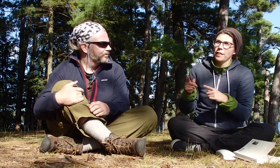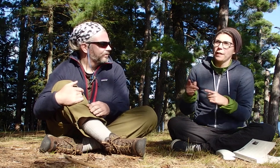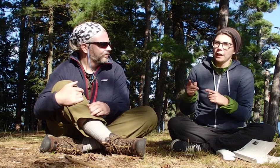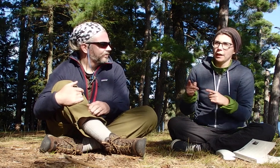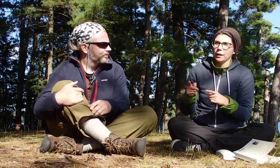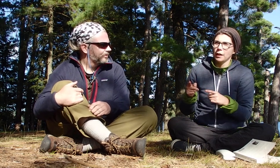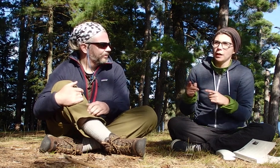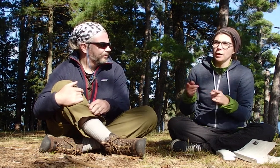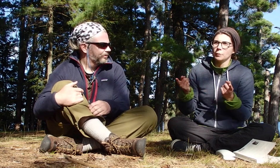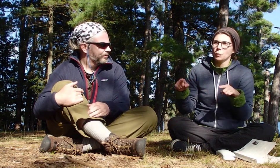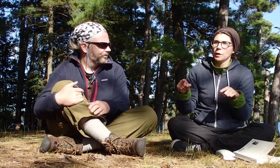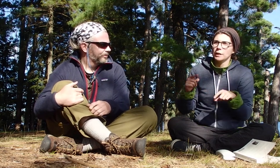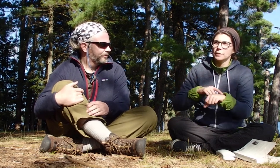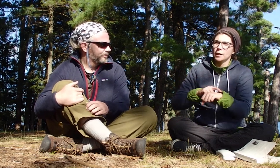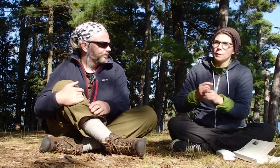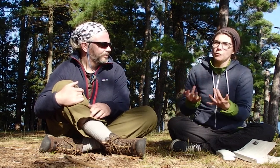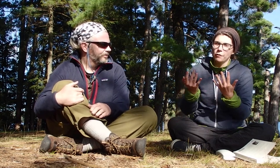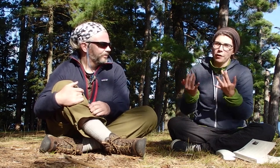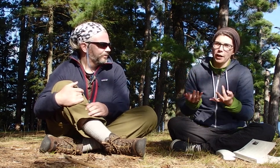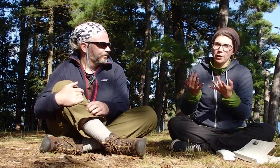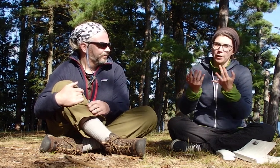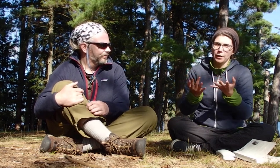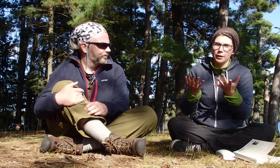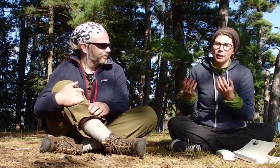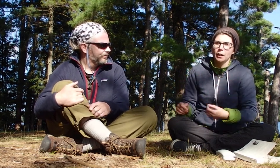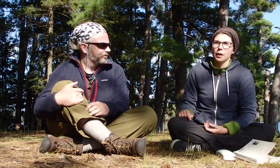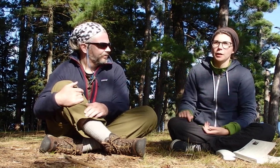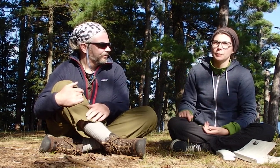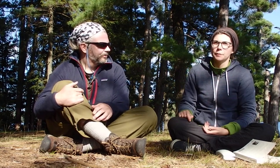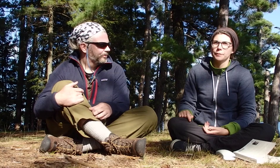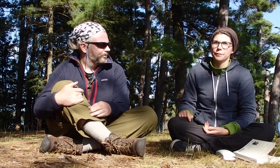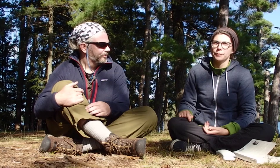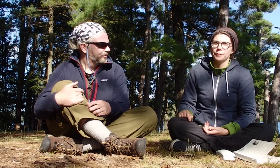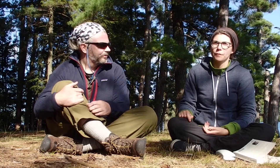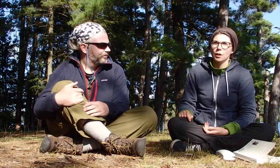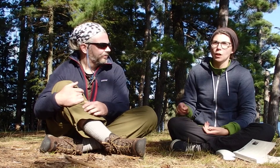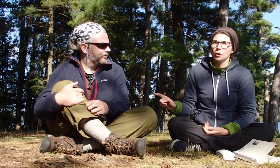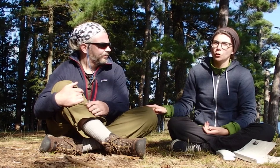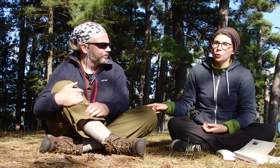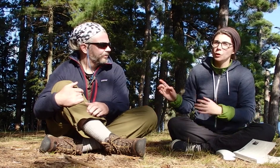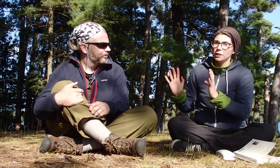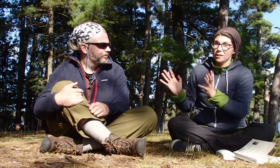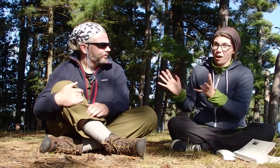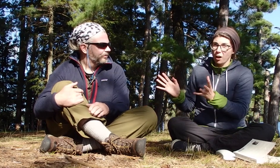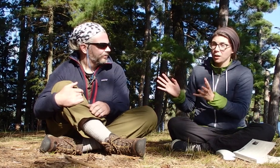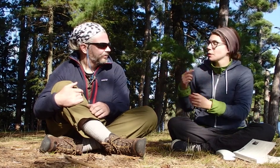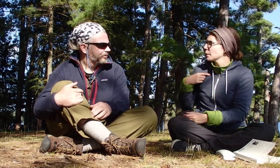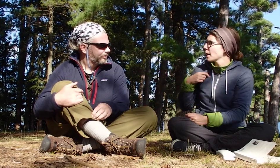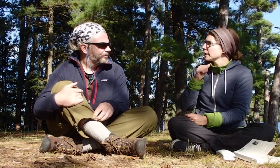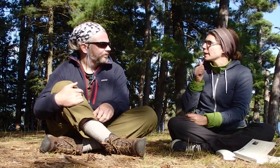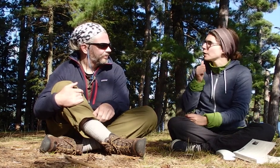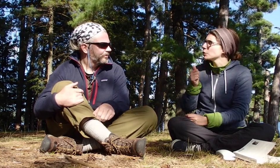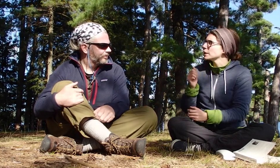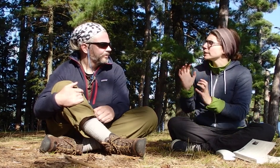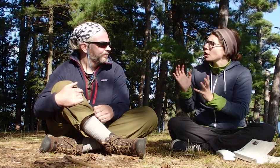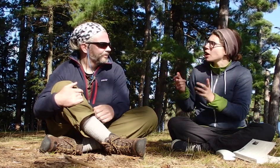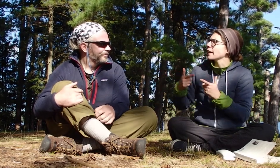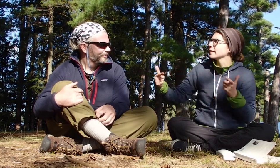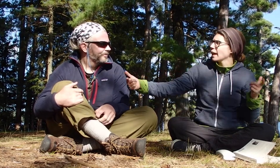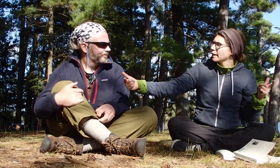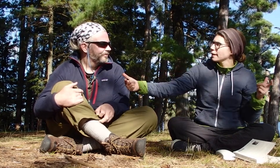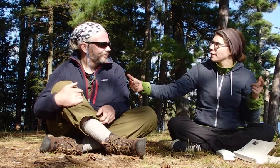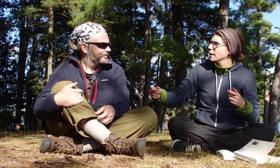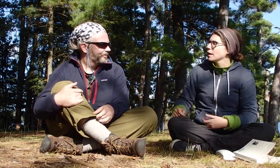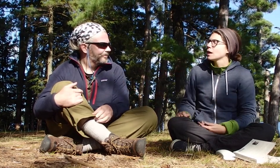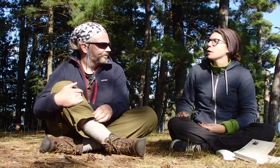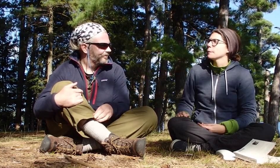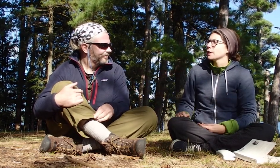Third thing, when it's time for fire, you can talk but I can't really talk at length